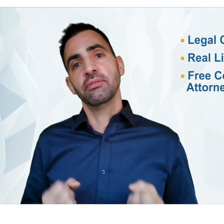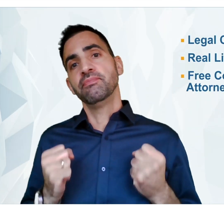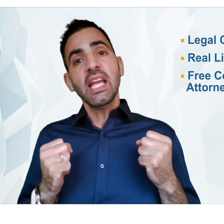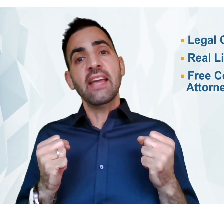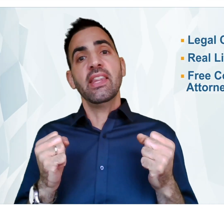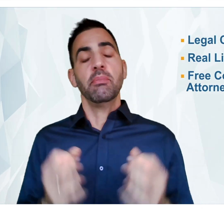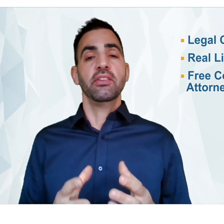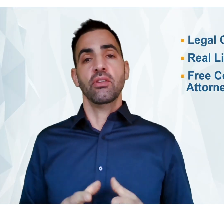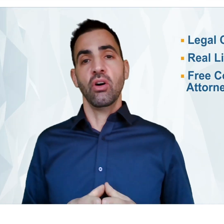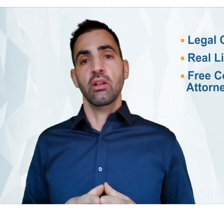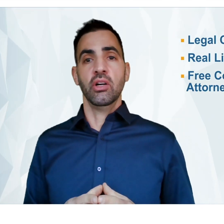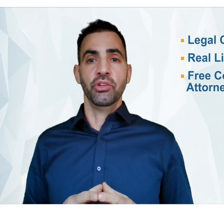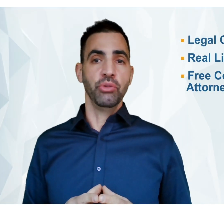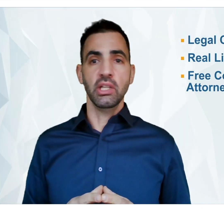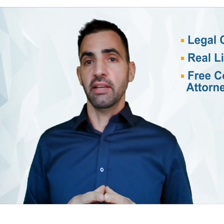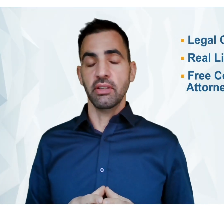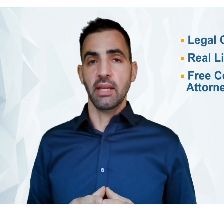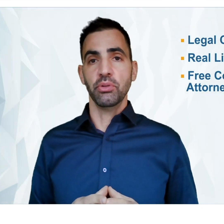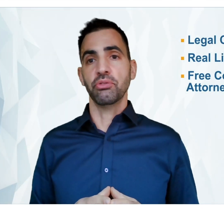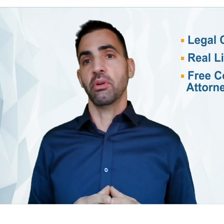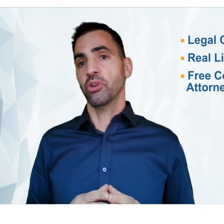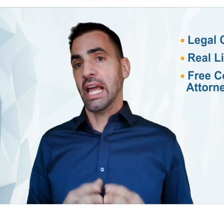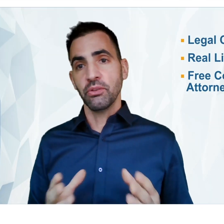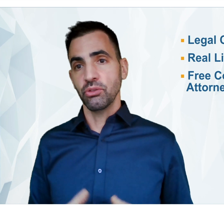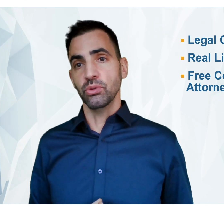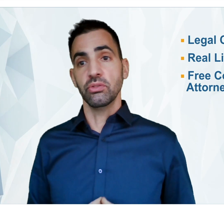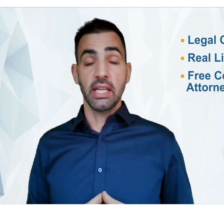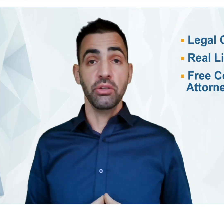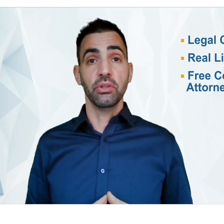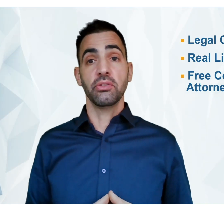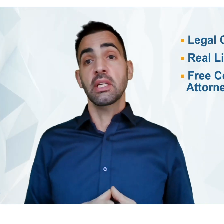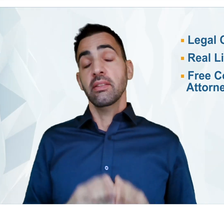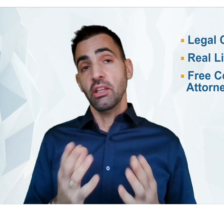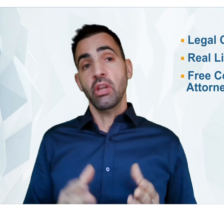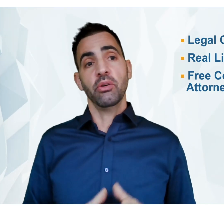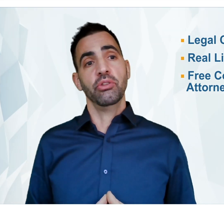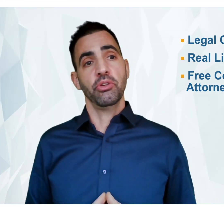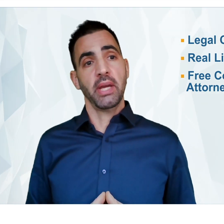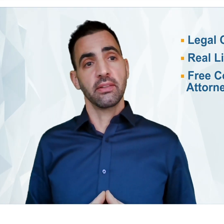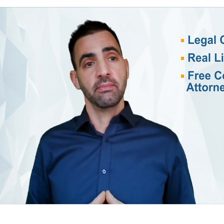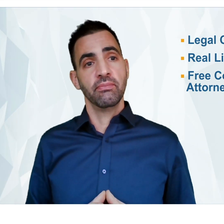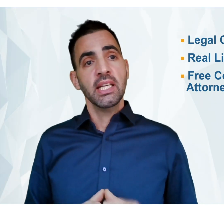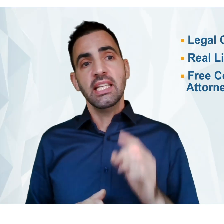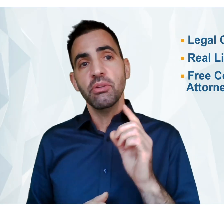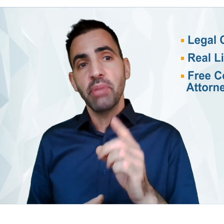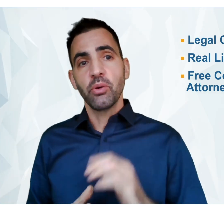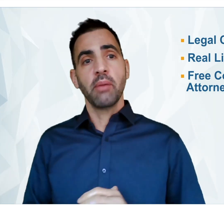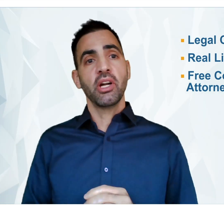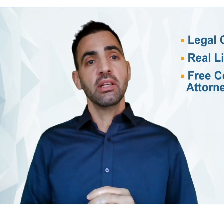and they base it all on real-life examples from renowned schools like yours that you know and you respect. An even better webinar